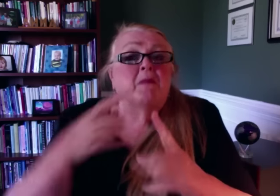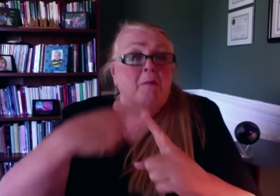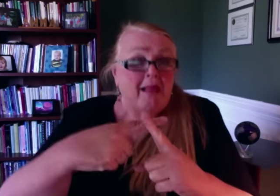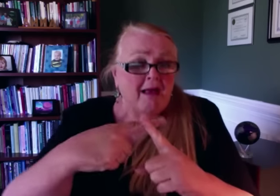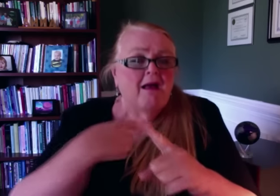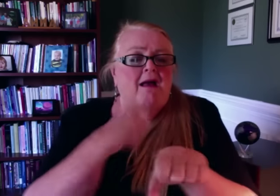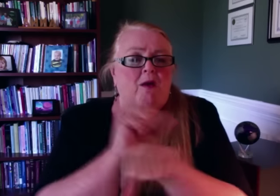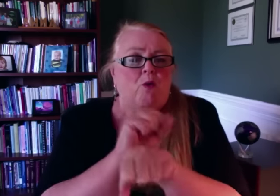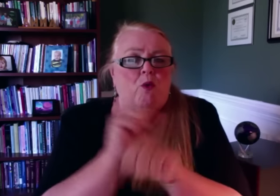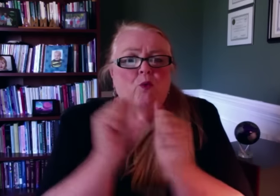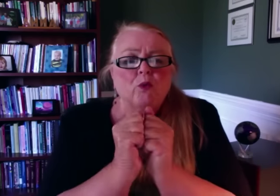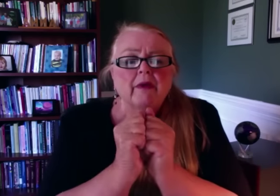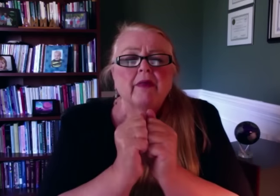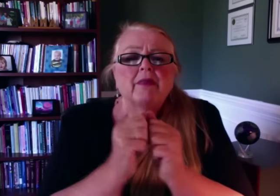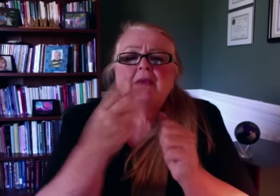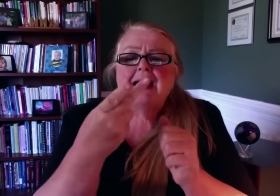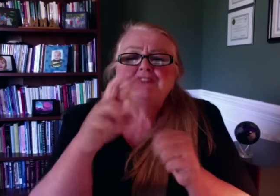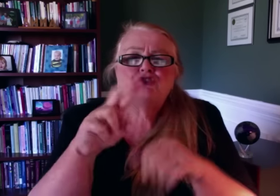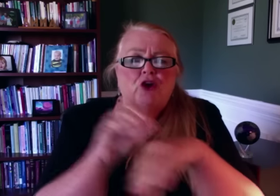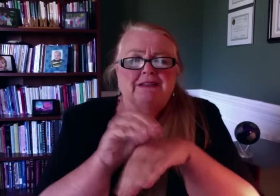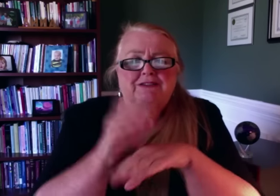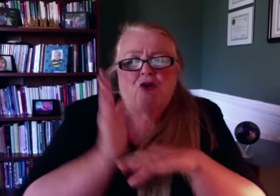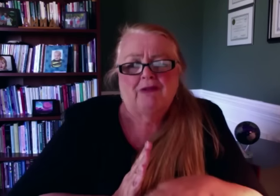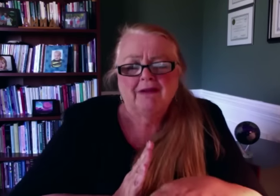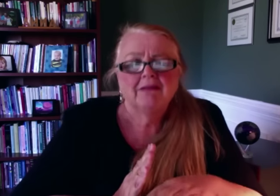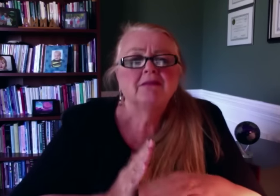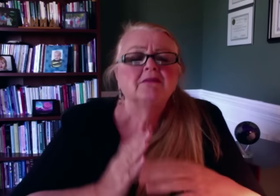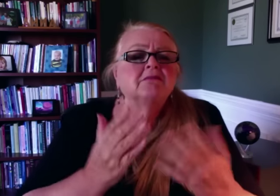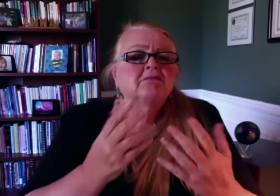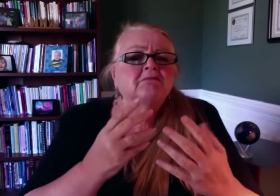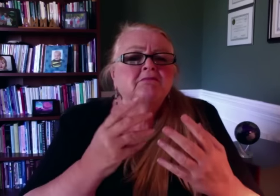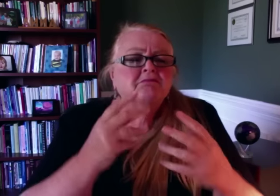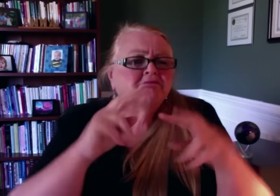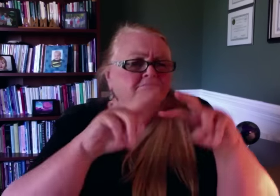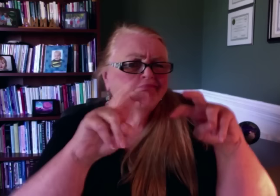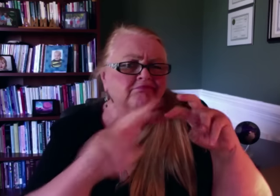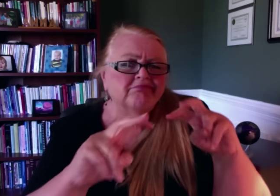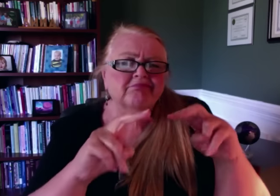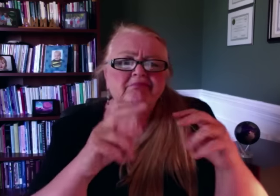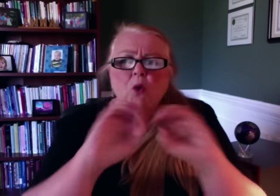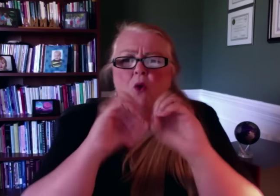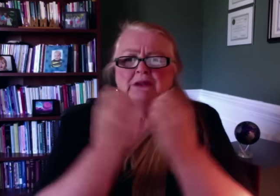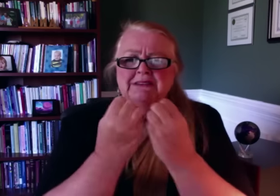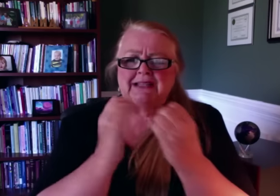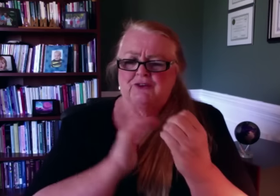In addition, I have been working with an HR consultant, analyzing the needs of an